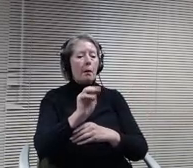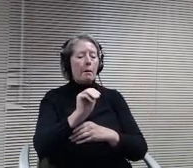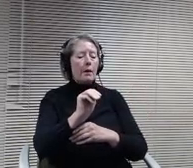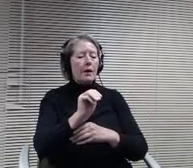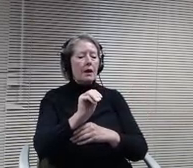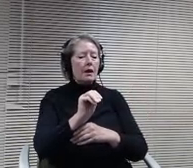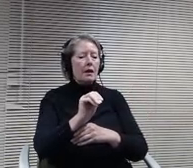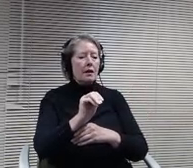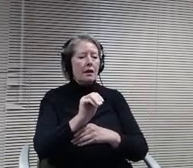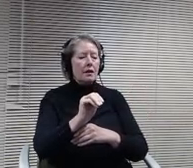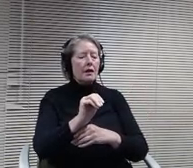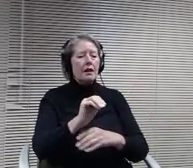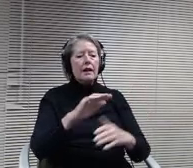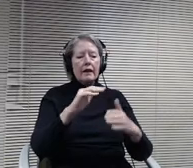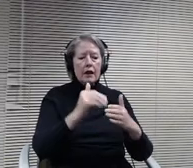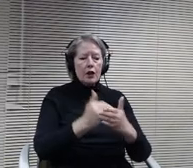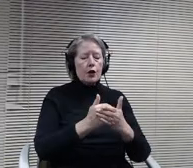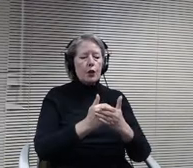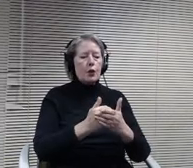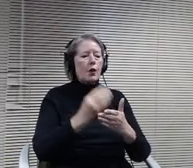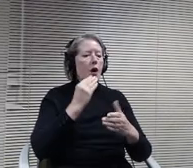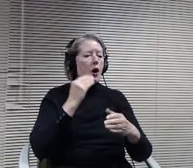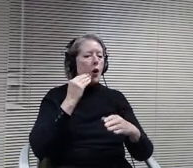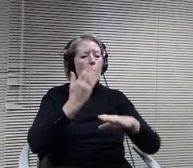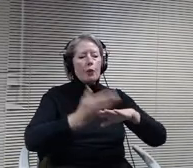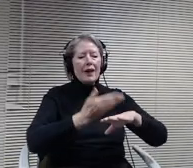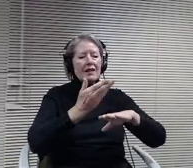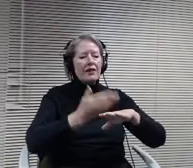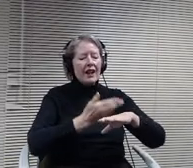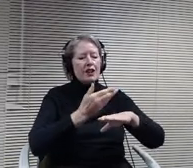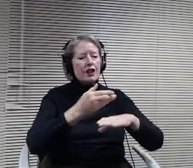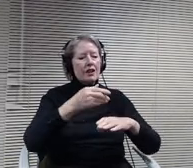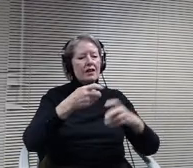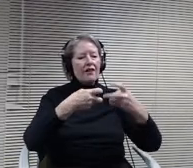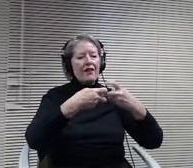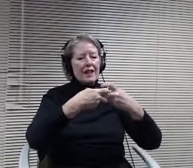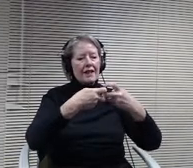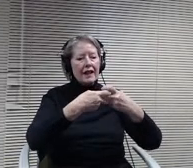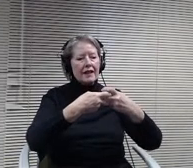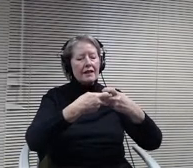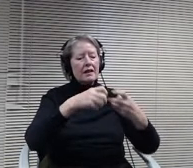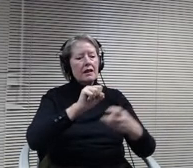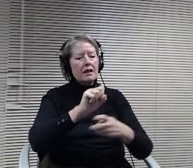year, the home renovation physics strand, and then looking at 2 future courses that were approved at previous meetings.